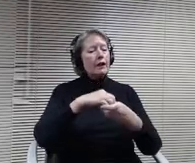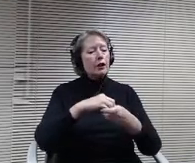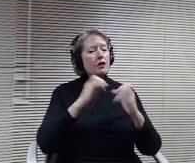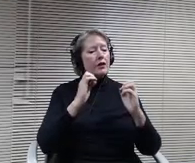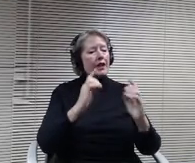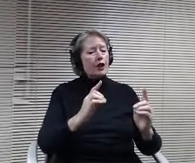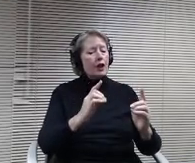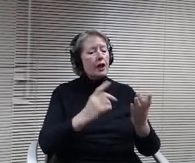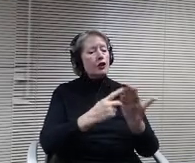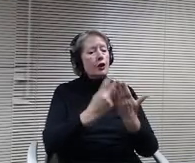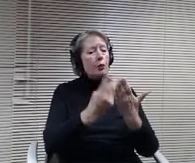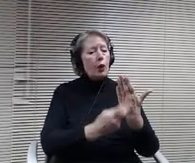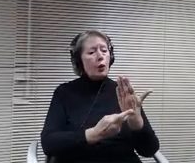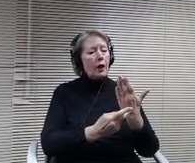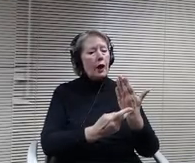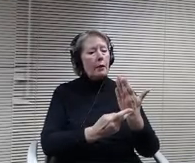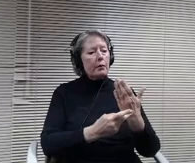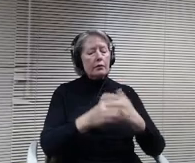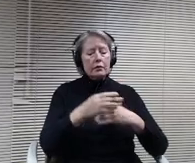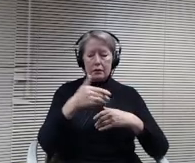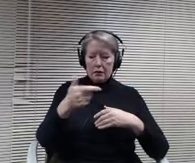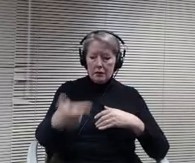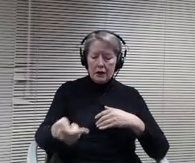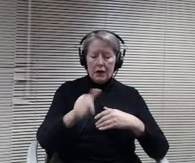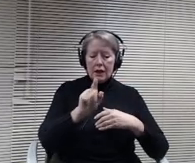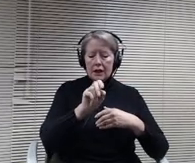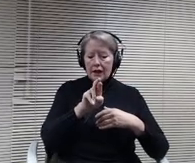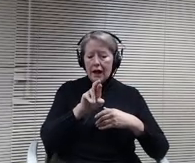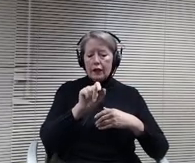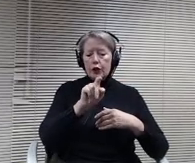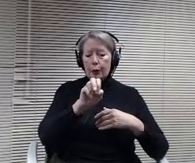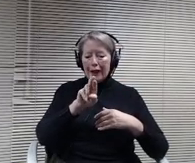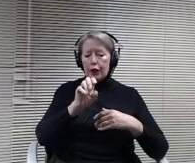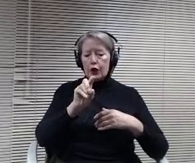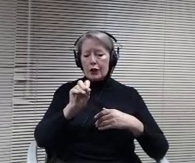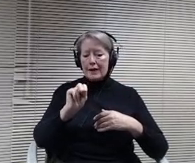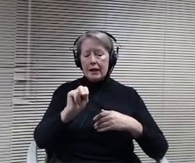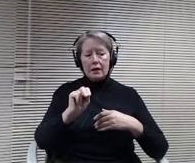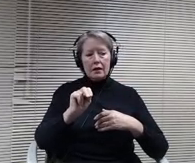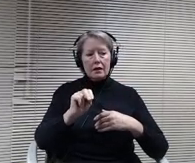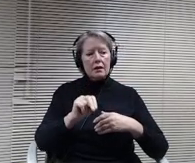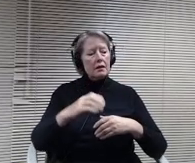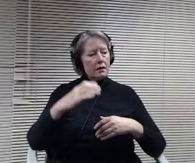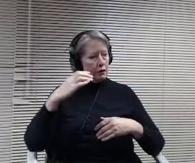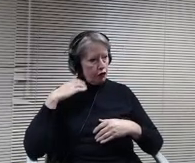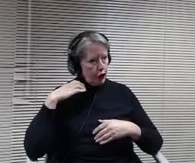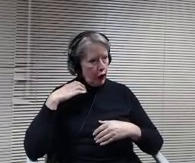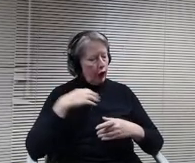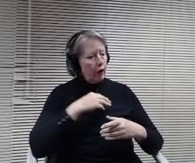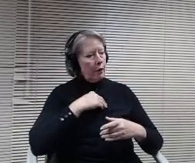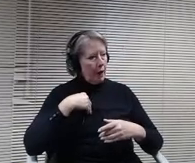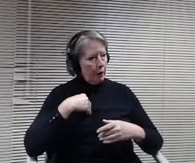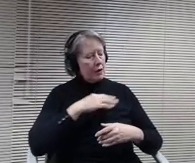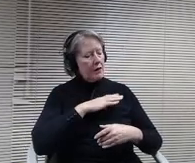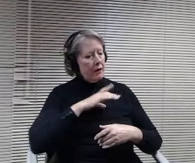Mr Chair, members of the board. This is another policy that you've spent a good deal of time reviewing over the